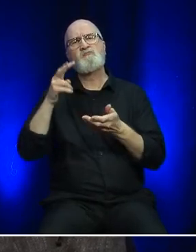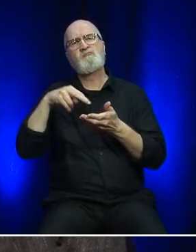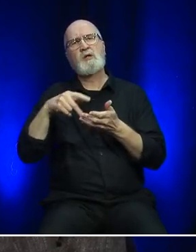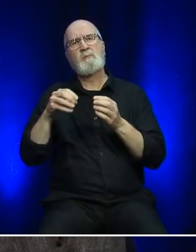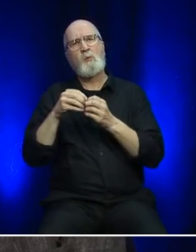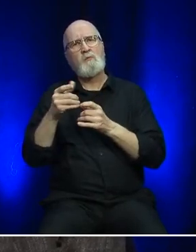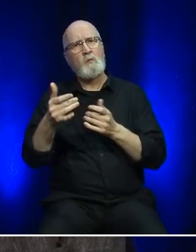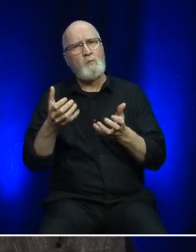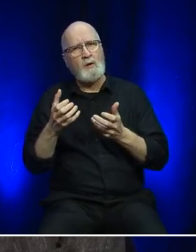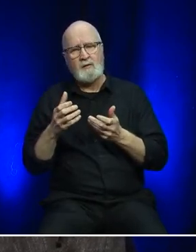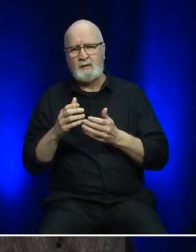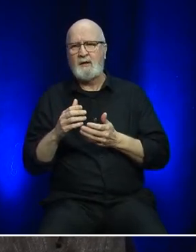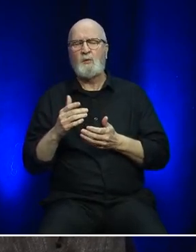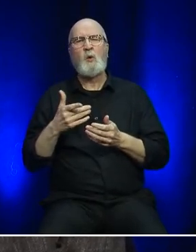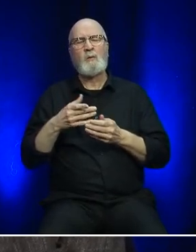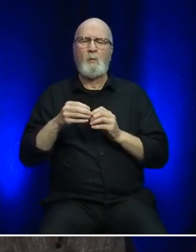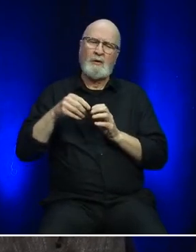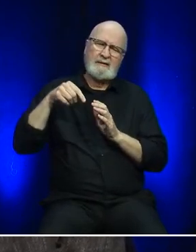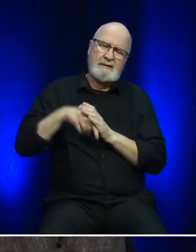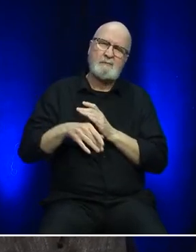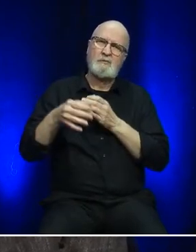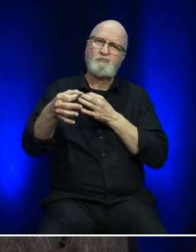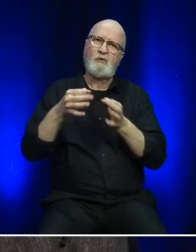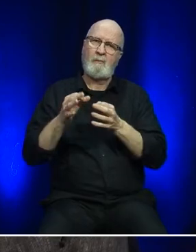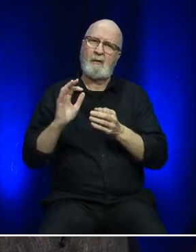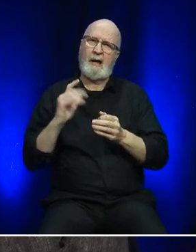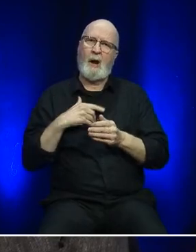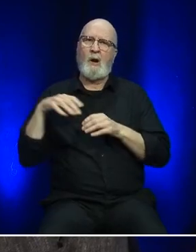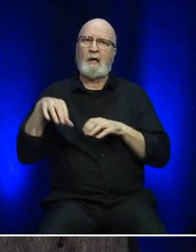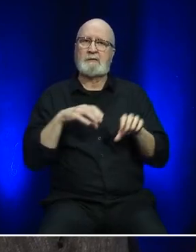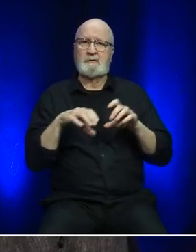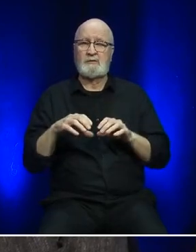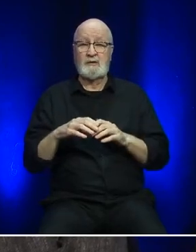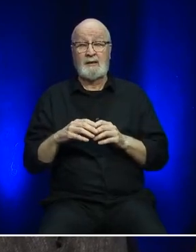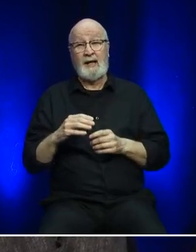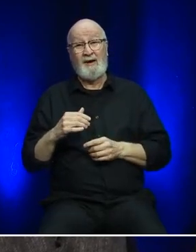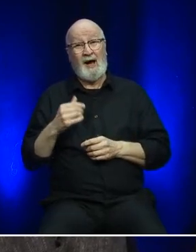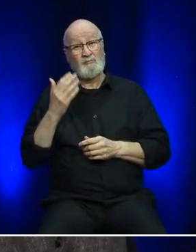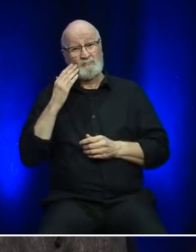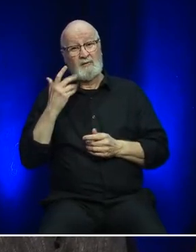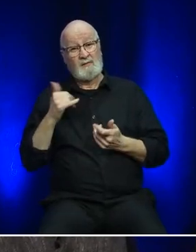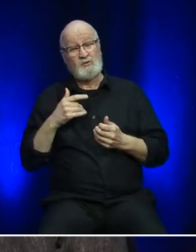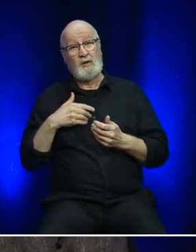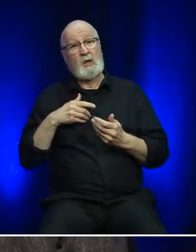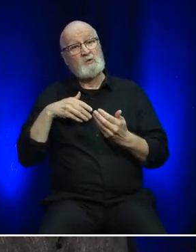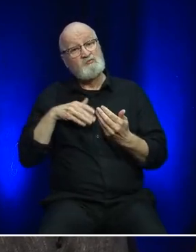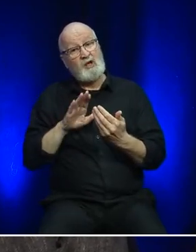of our fiscal year initiatives. Despite many of the challenges that have been faced over the past